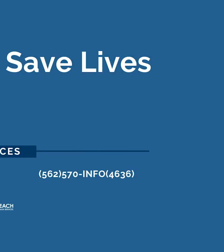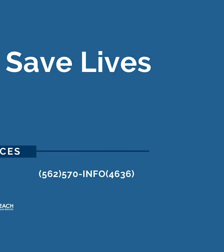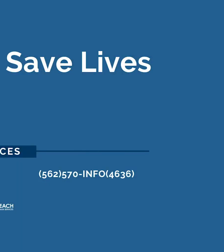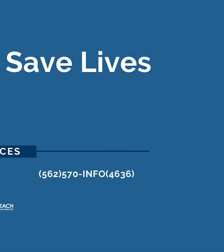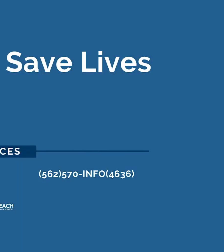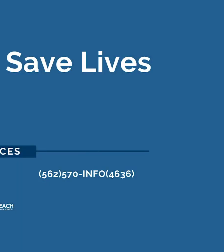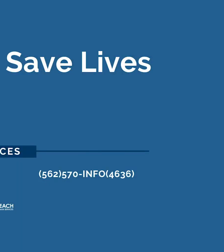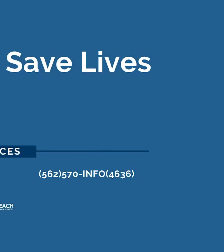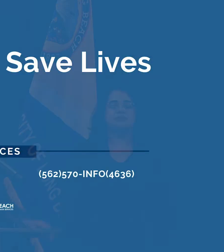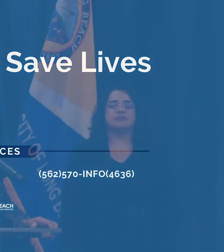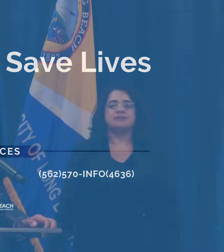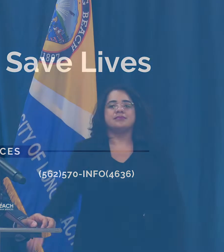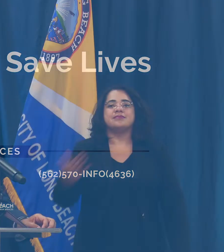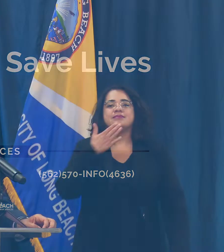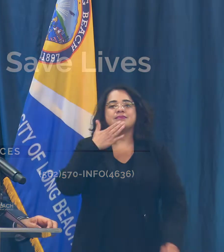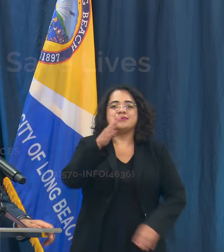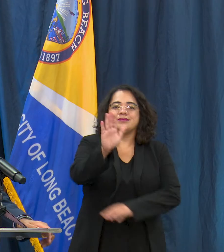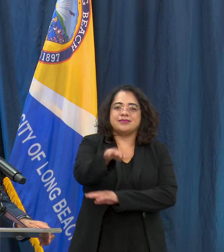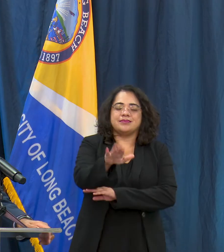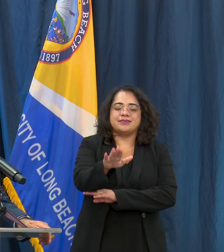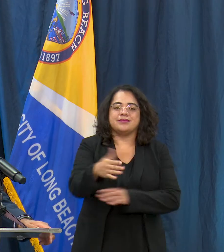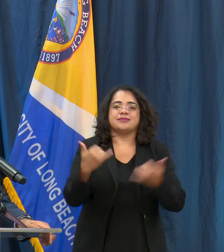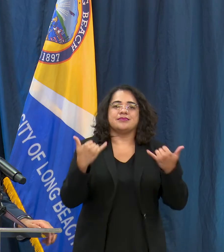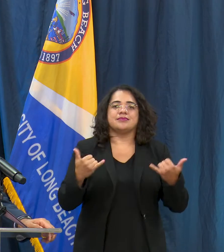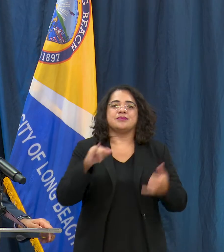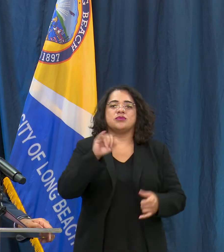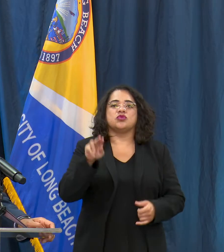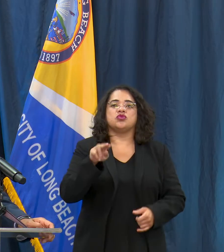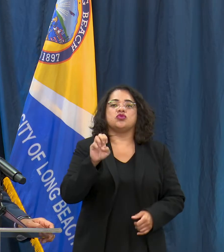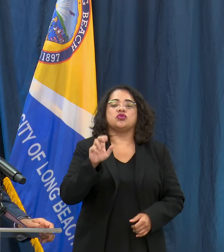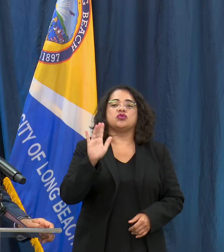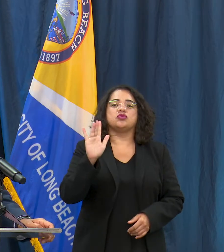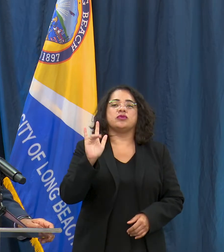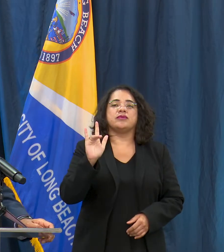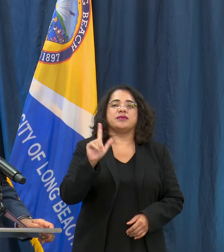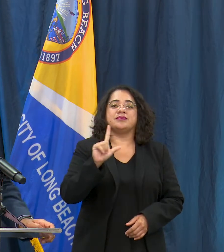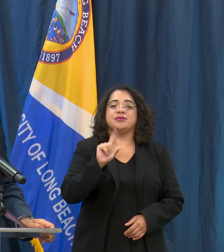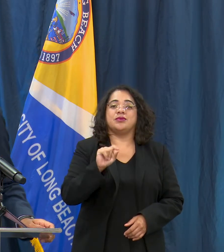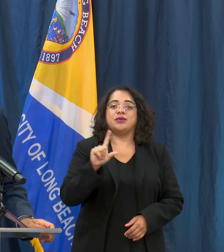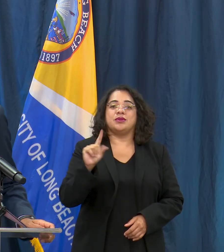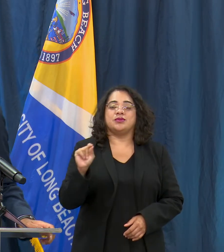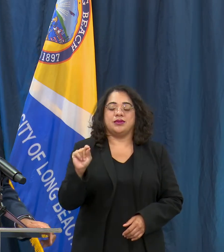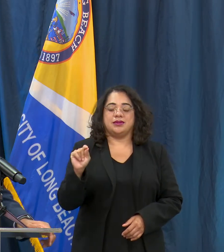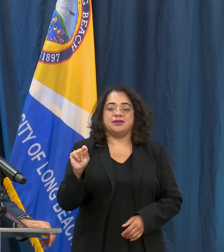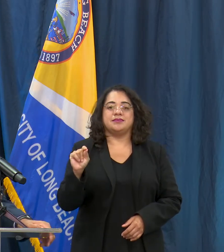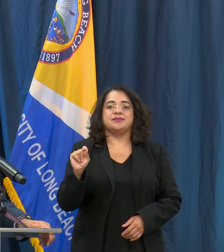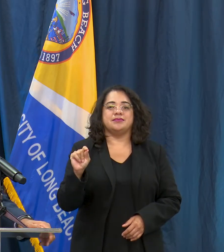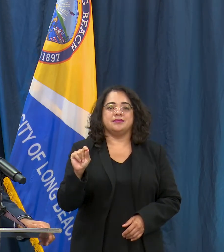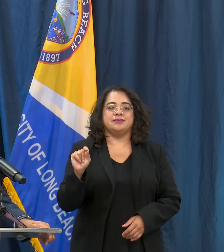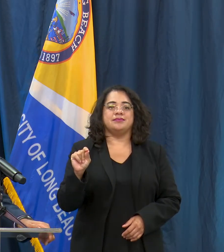Good afternoon, today is June 25, 2020 and we are doing our updates as it